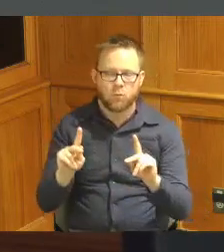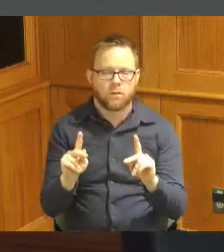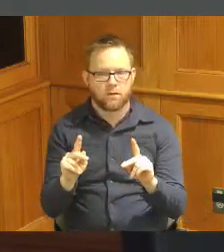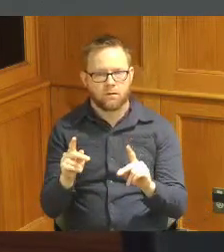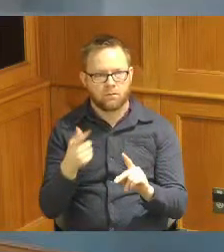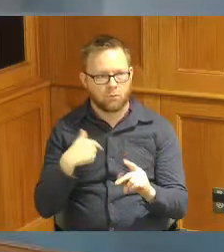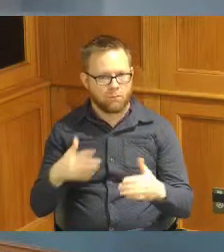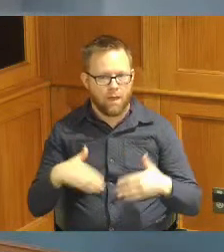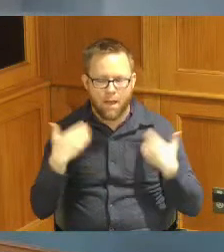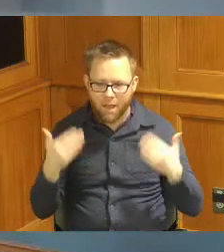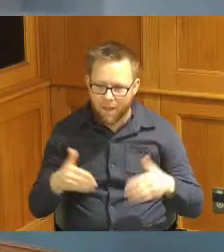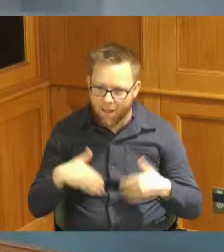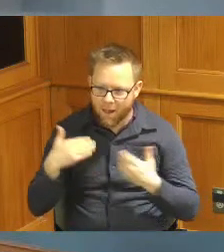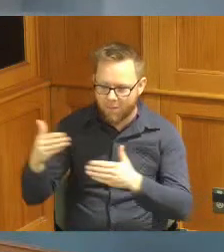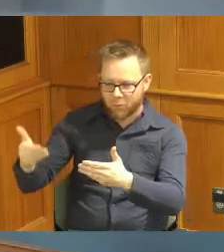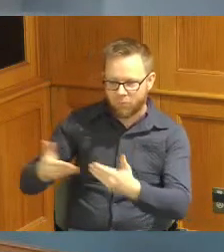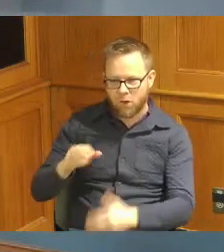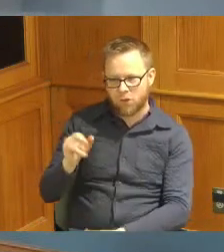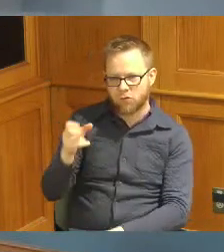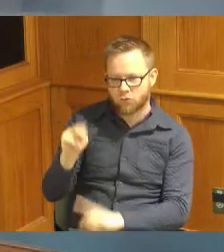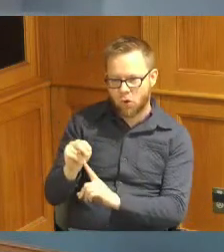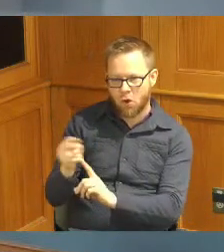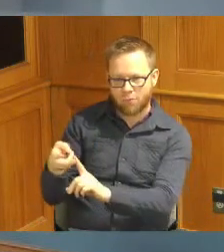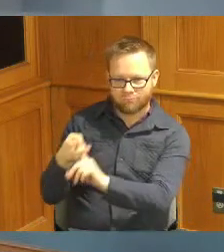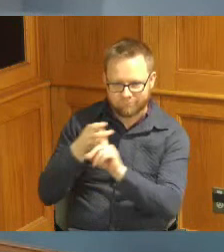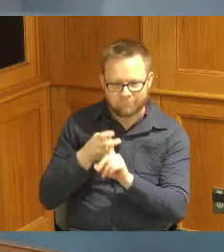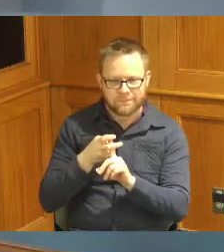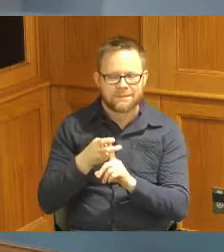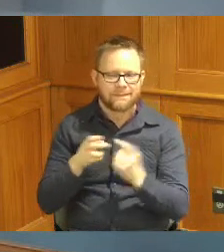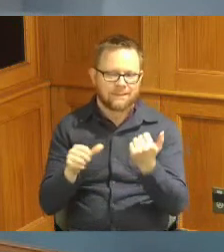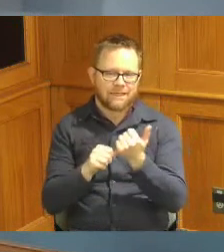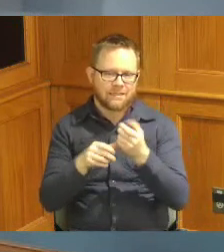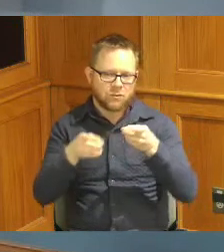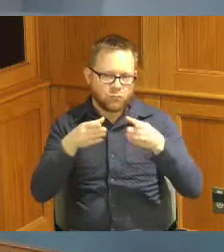than happy to have John Come Aboard Assistant Director of Finance and operations for Job and